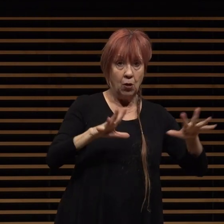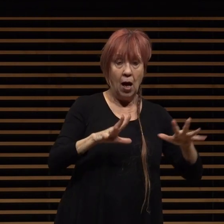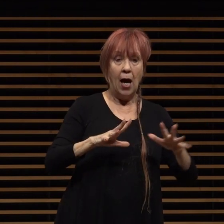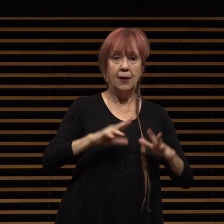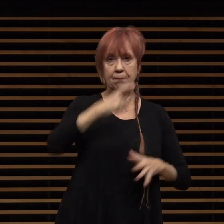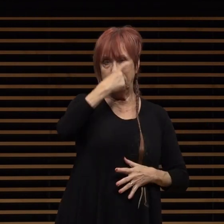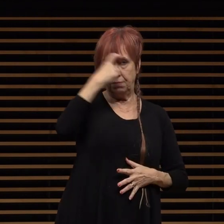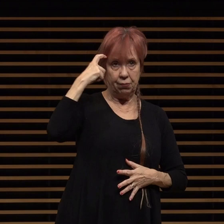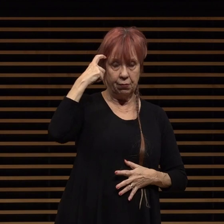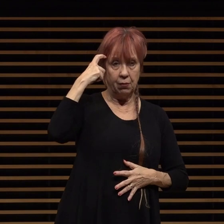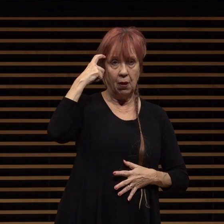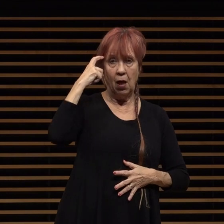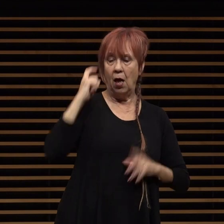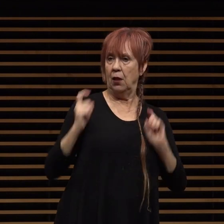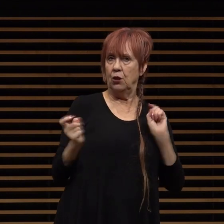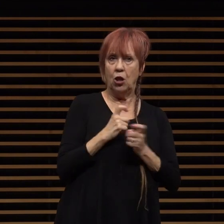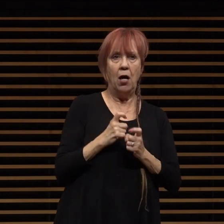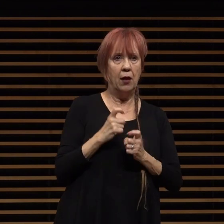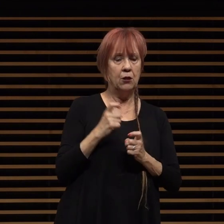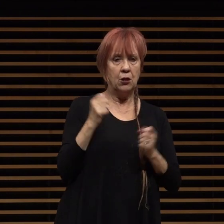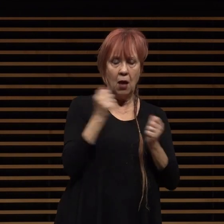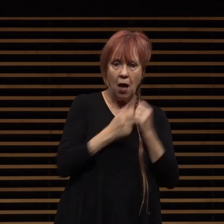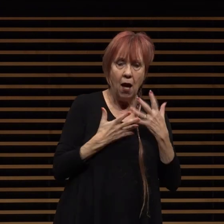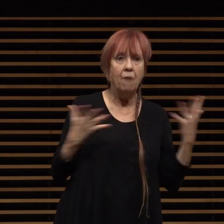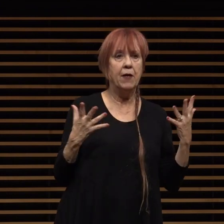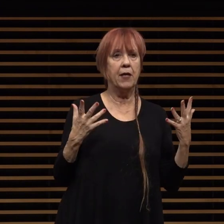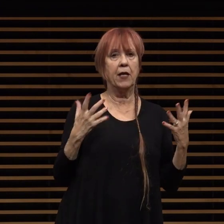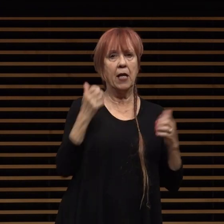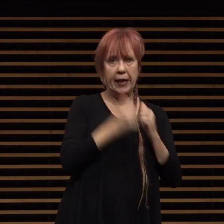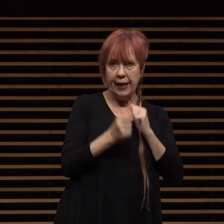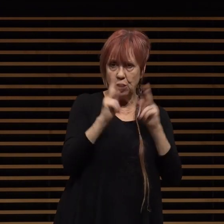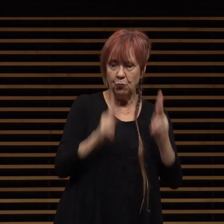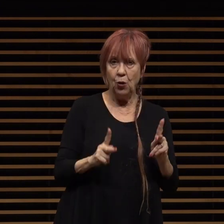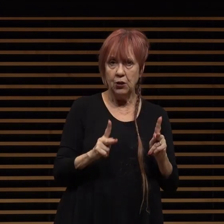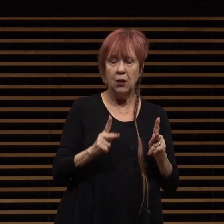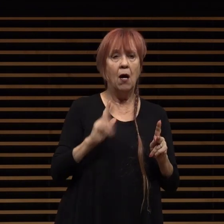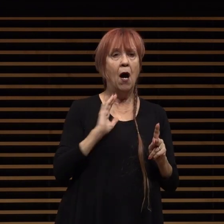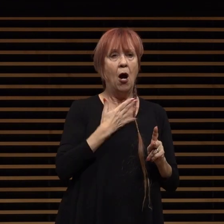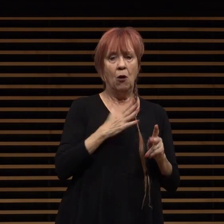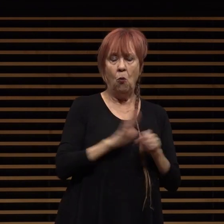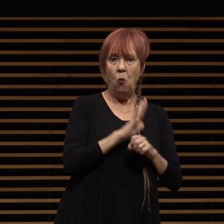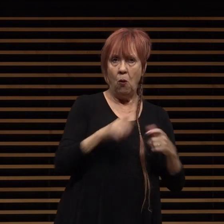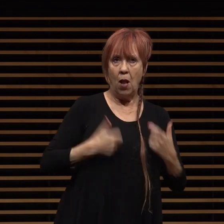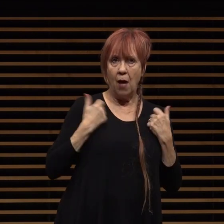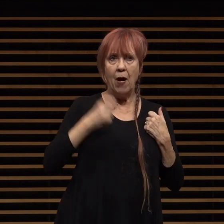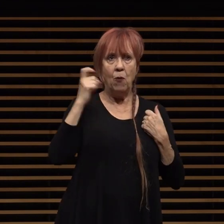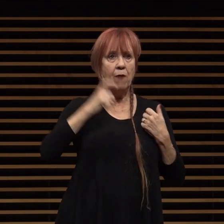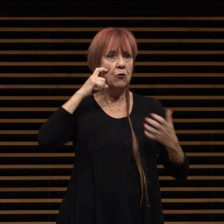us in every aspect of our lives and we must